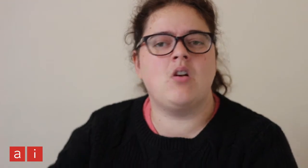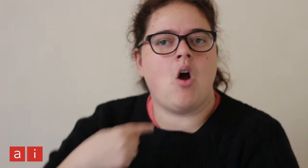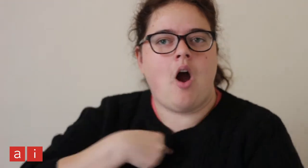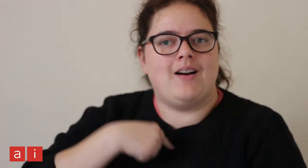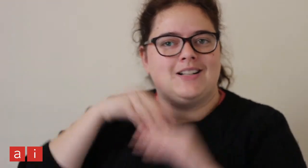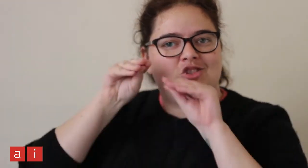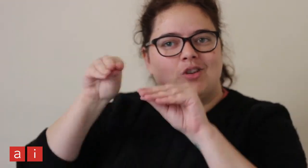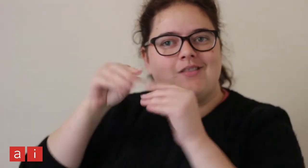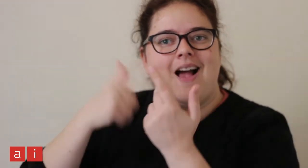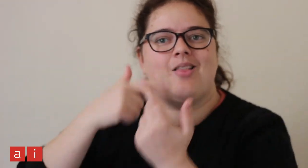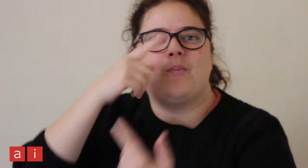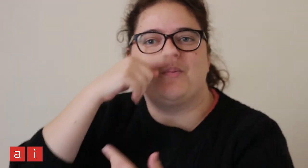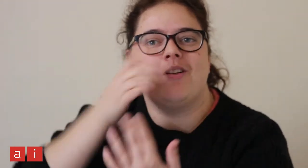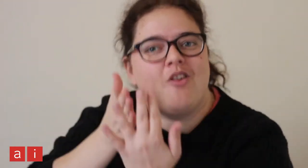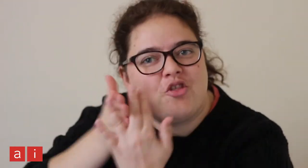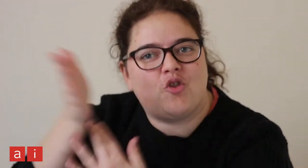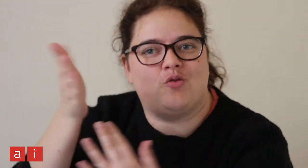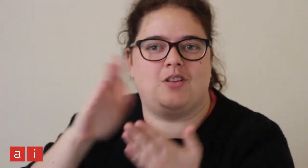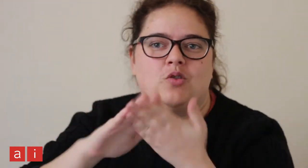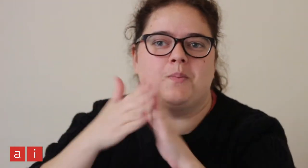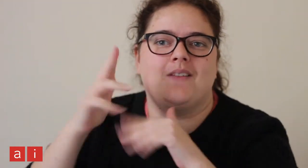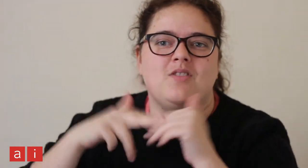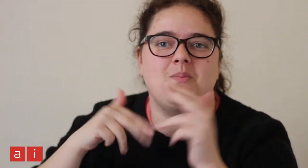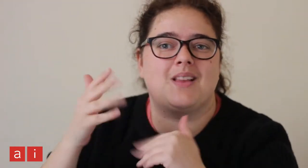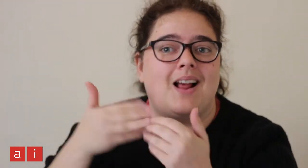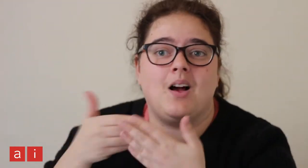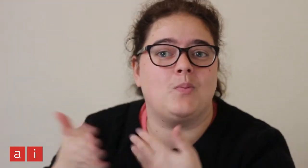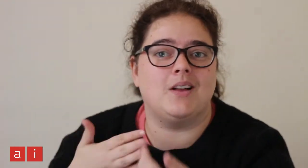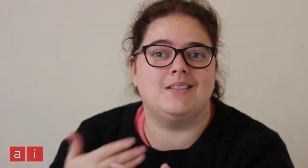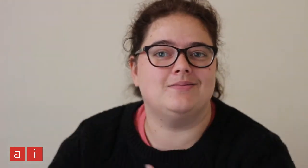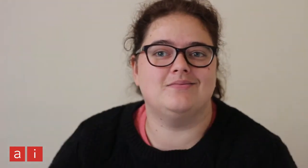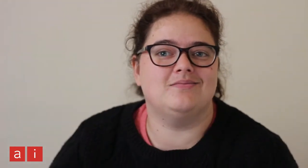I teach other people through community development anyway.